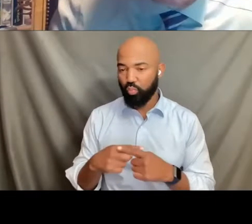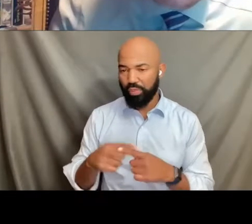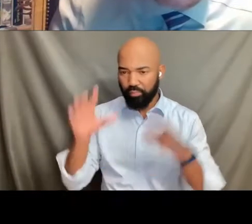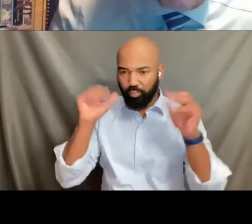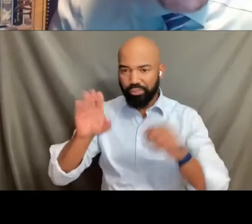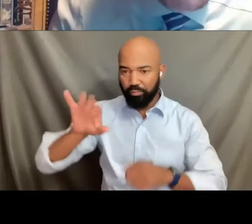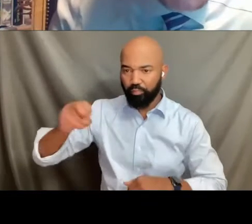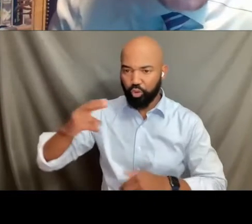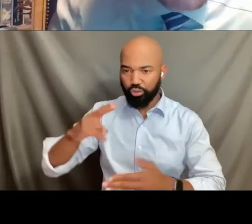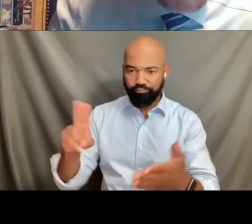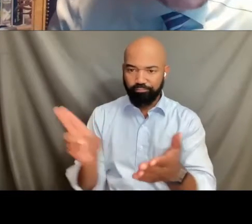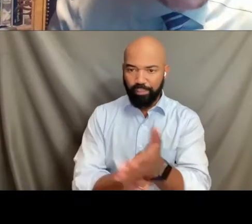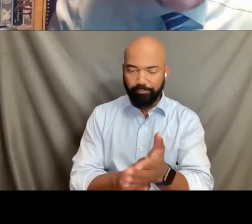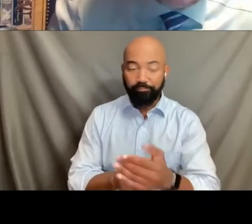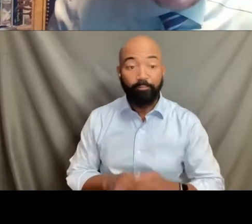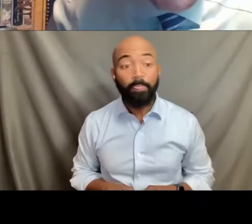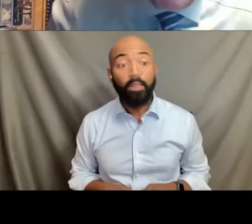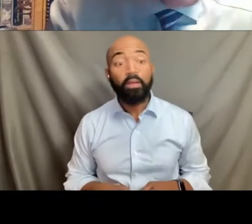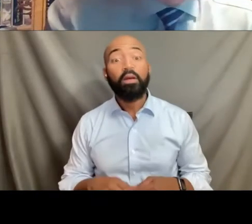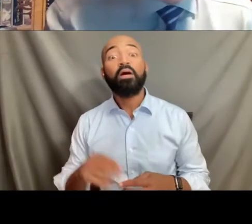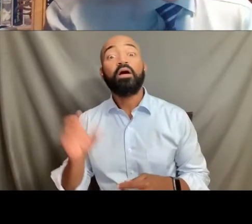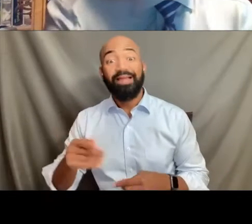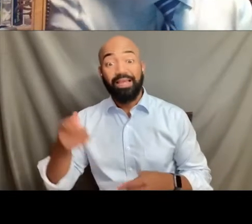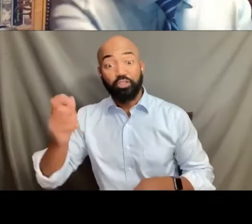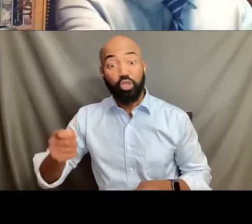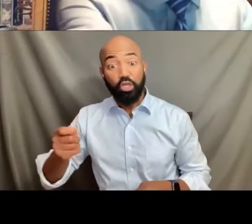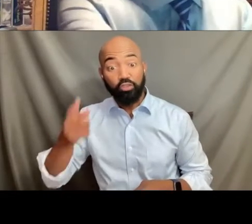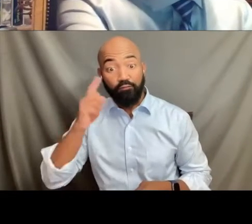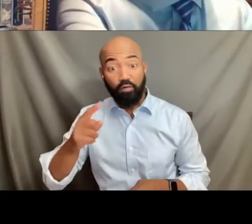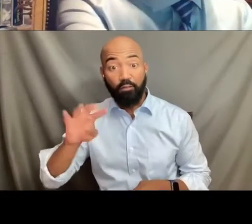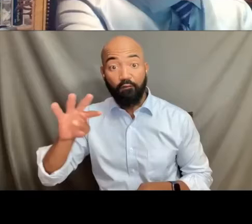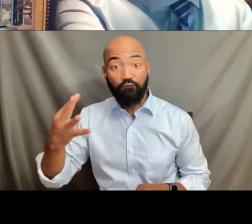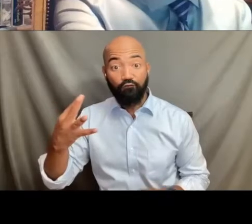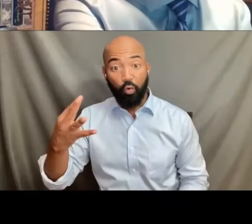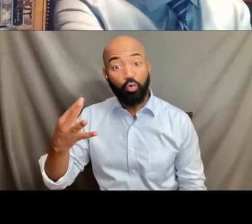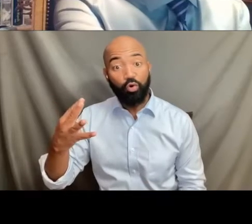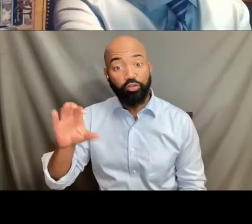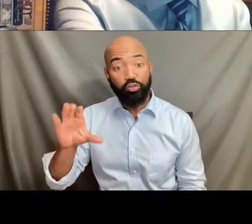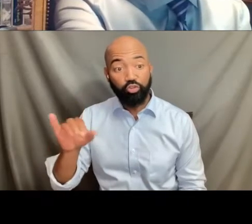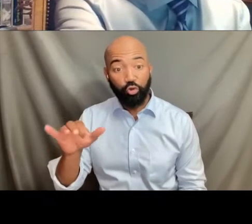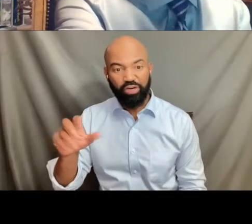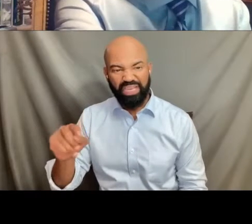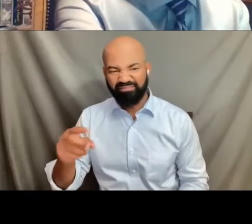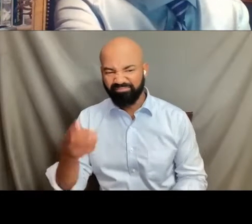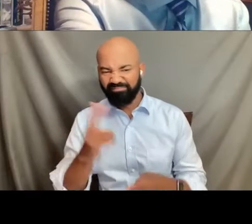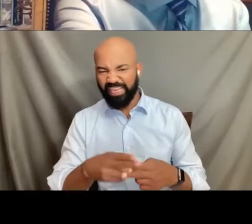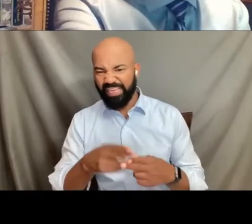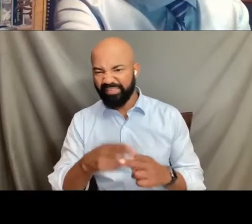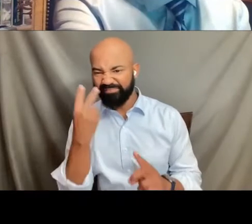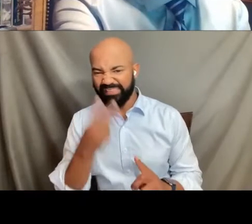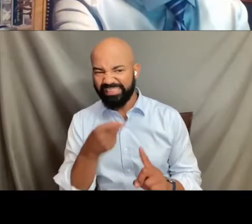And the circuit court judge whose name there you see, who's a part of a three-judge panel,